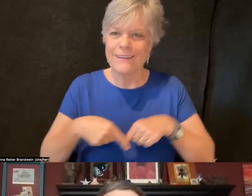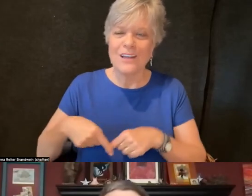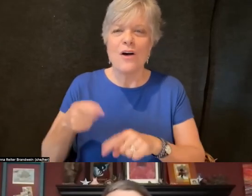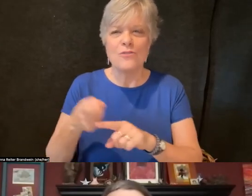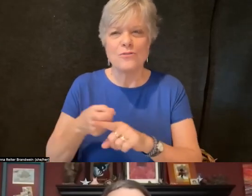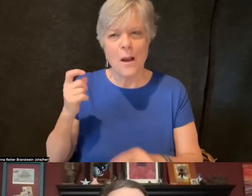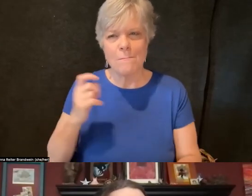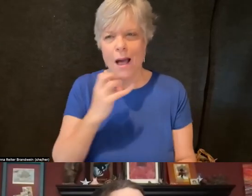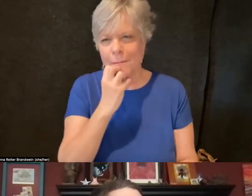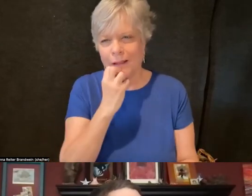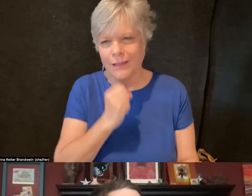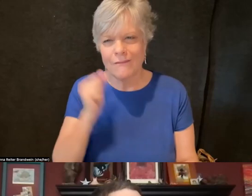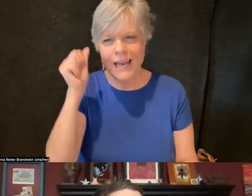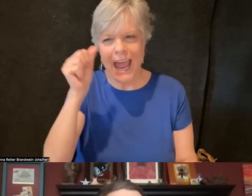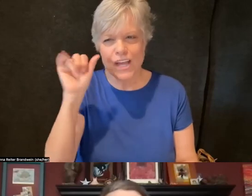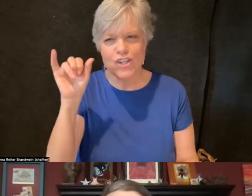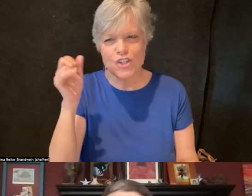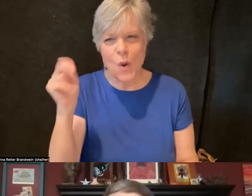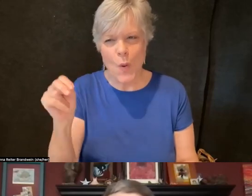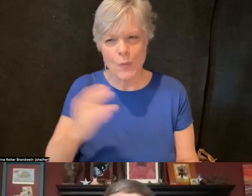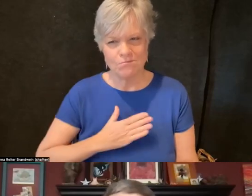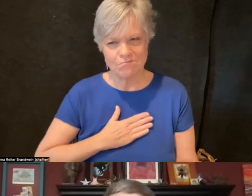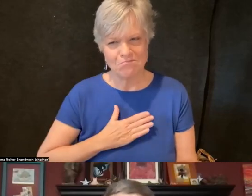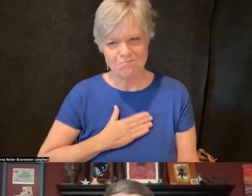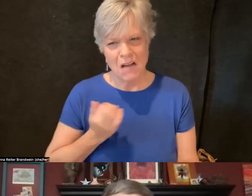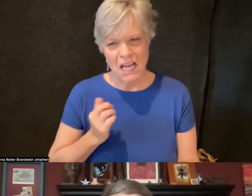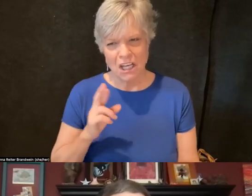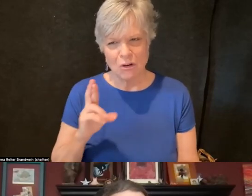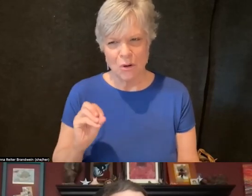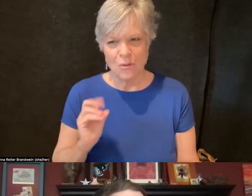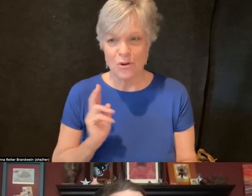And I'm joining you today in respectful, accountable,